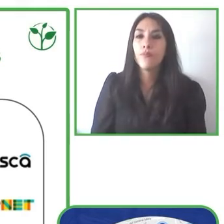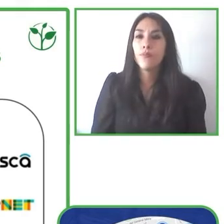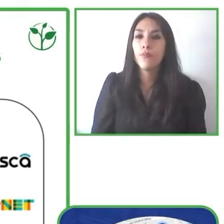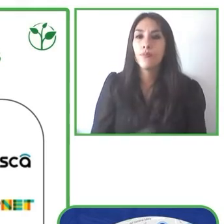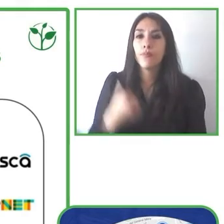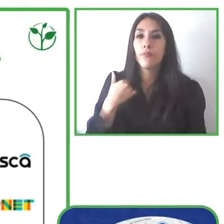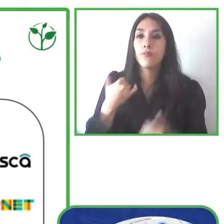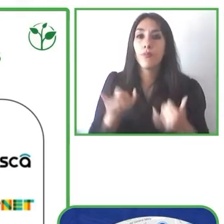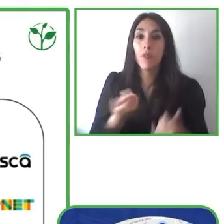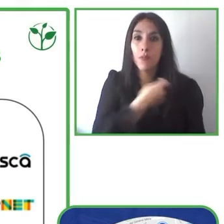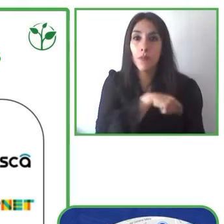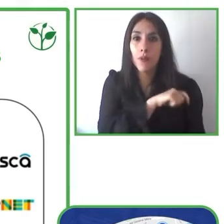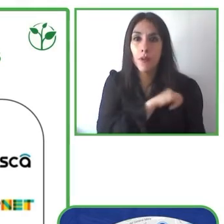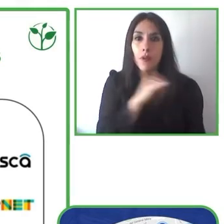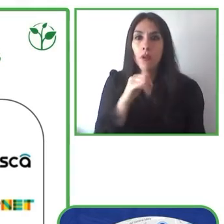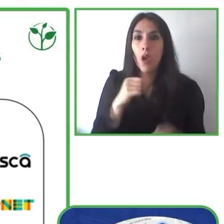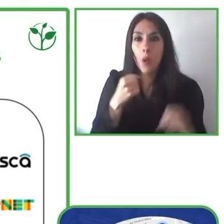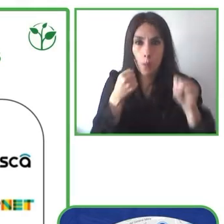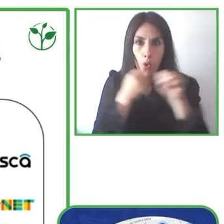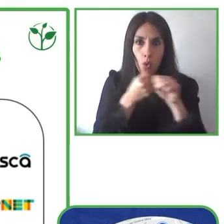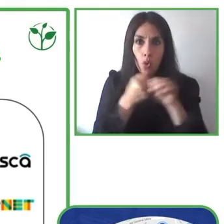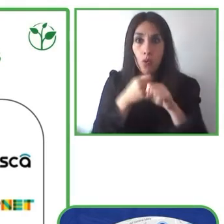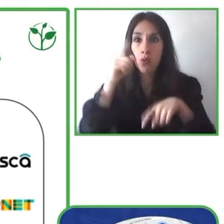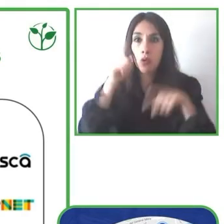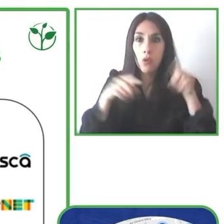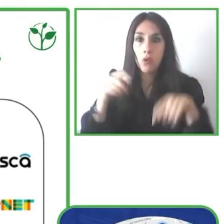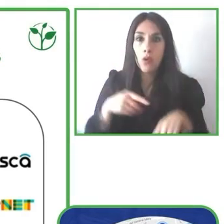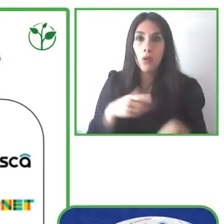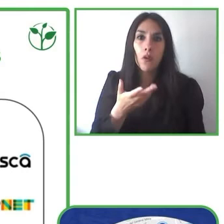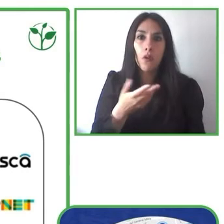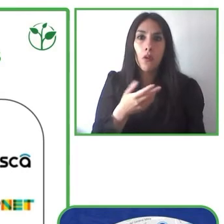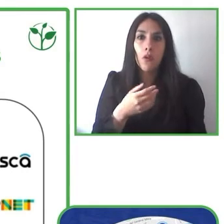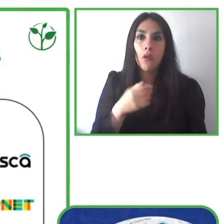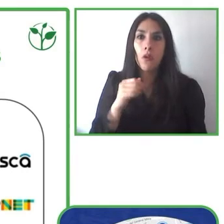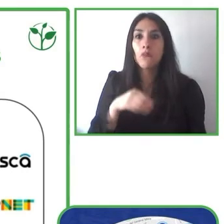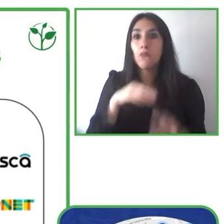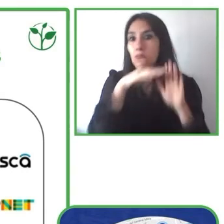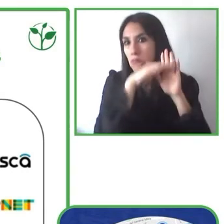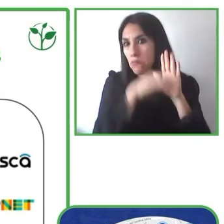and we've also been awarded or recognized by different organizations such as the Zero Project